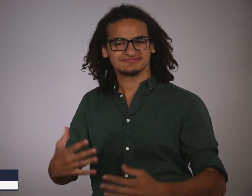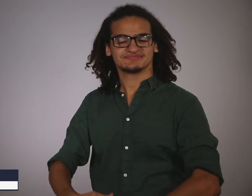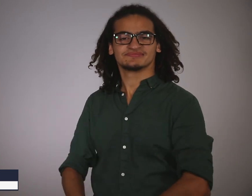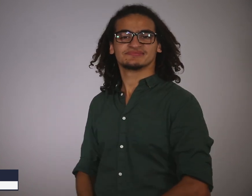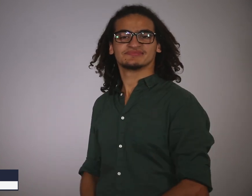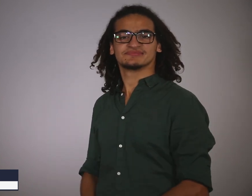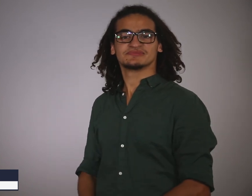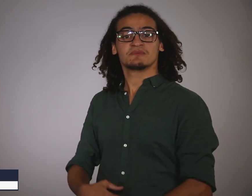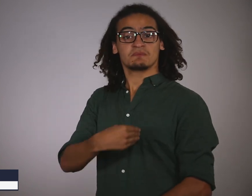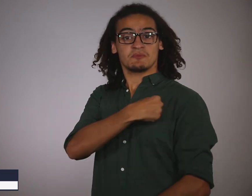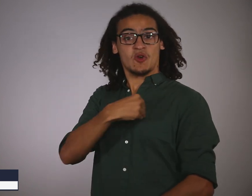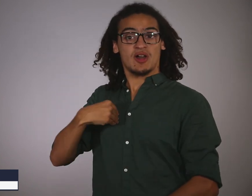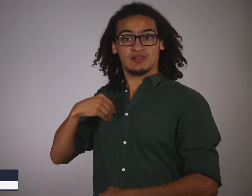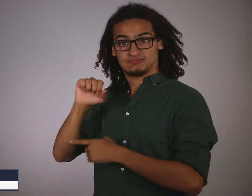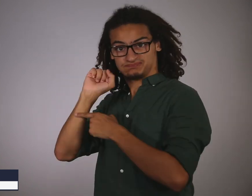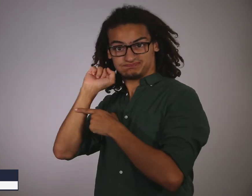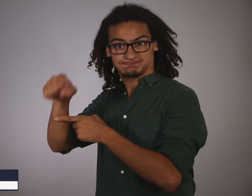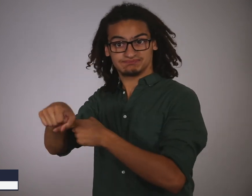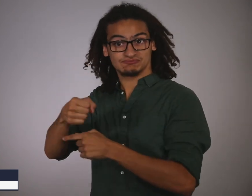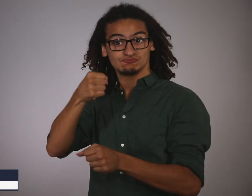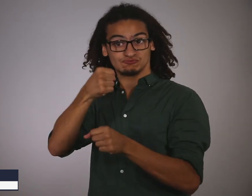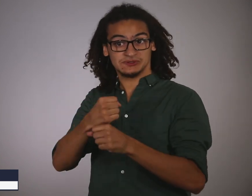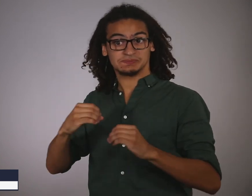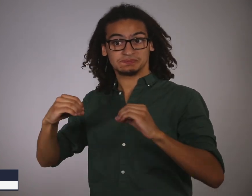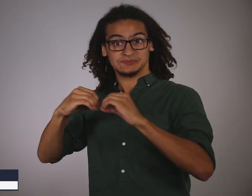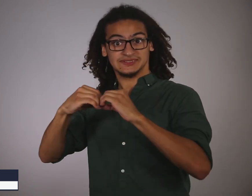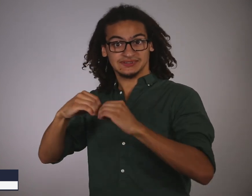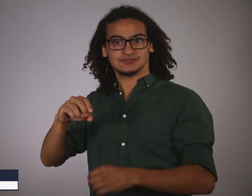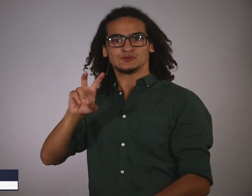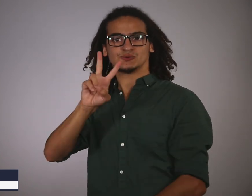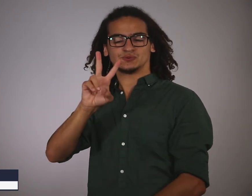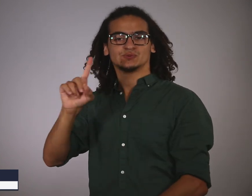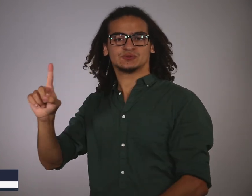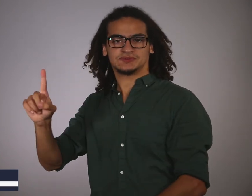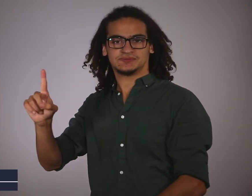Here are the results: Poland beat Great Britain 2-1.